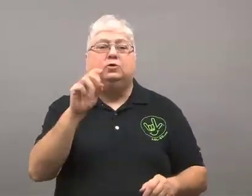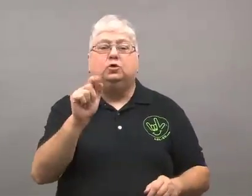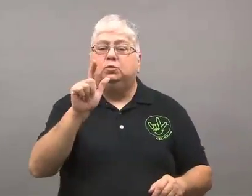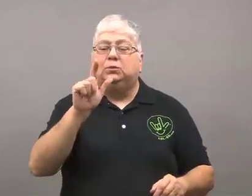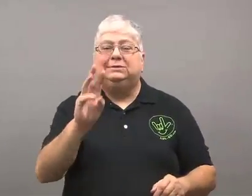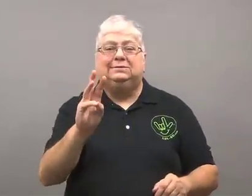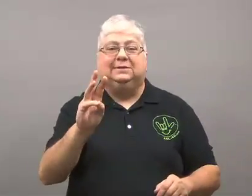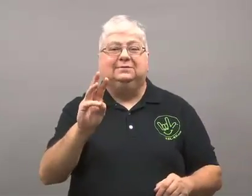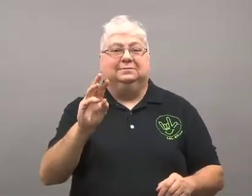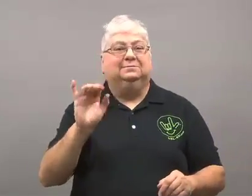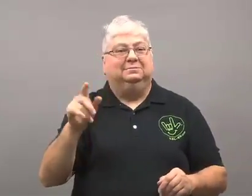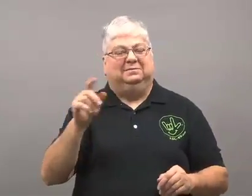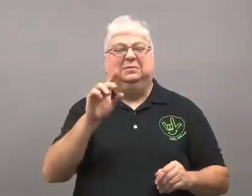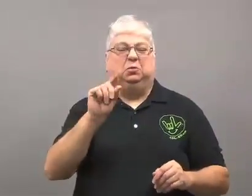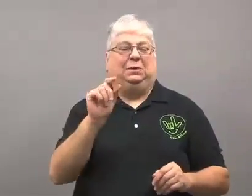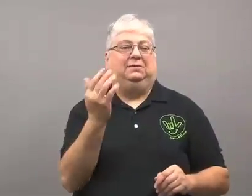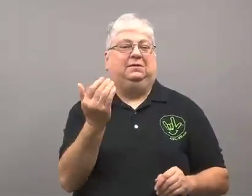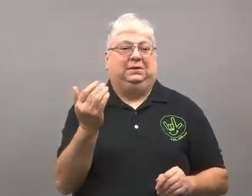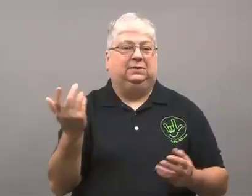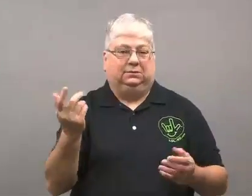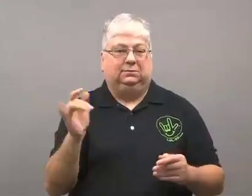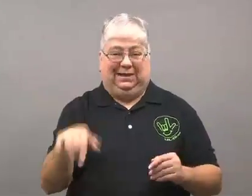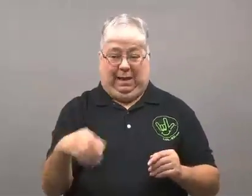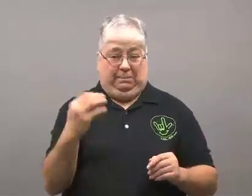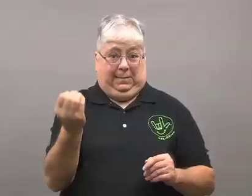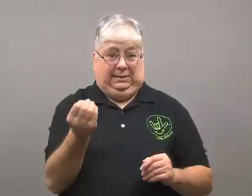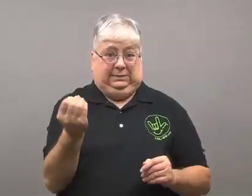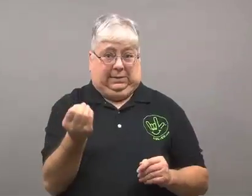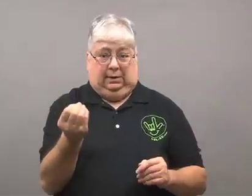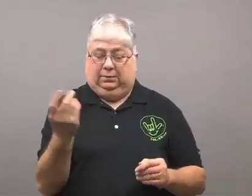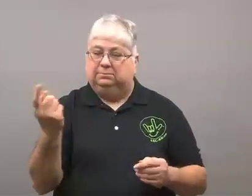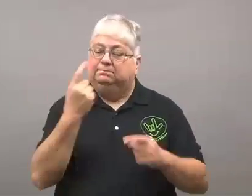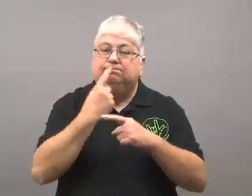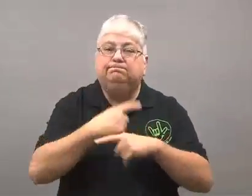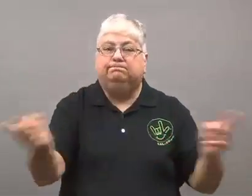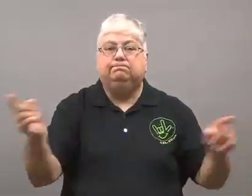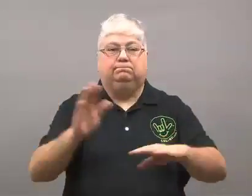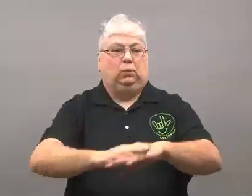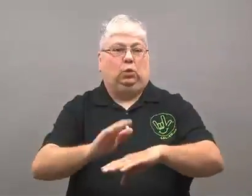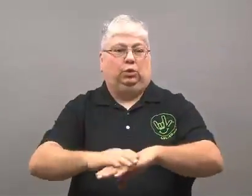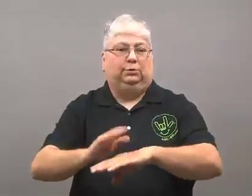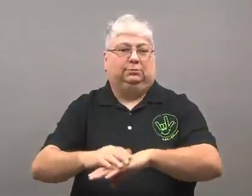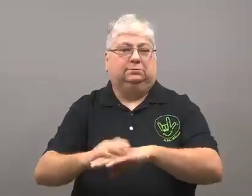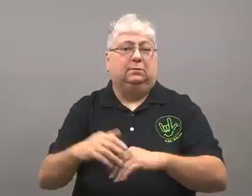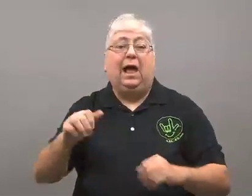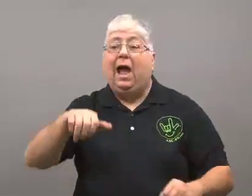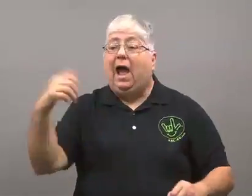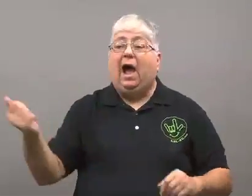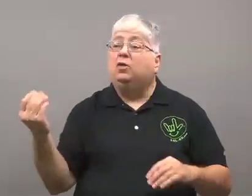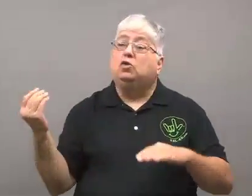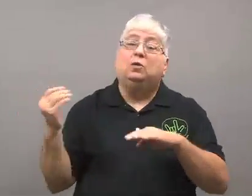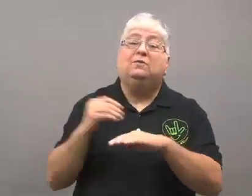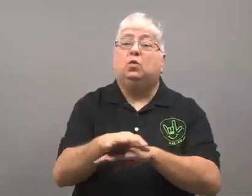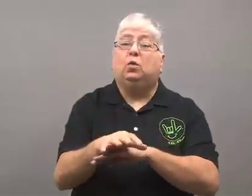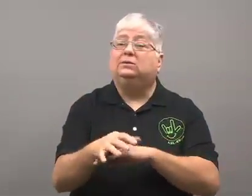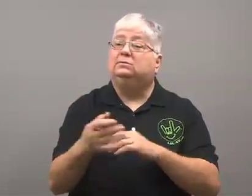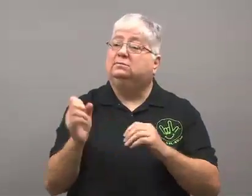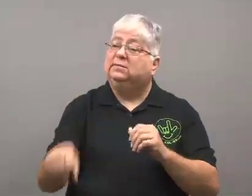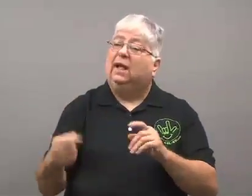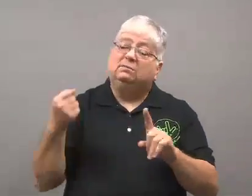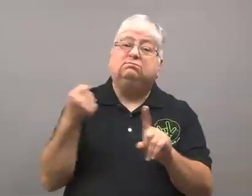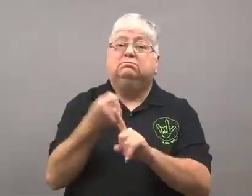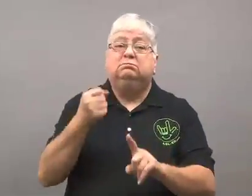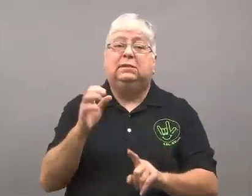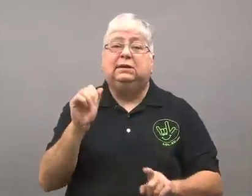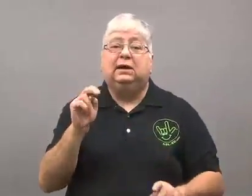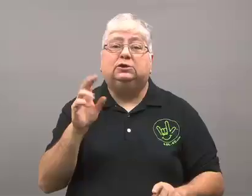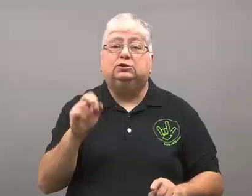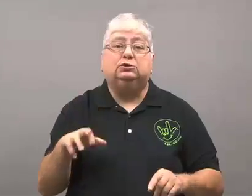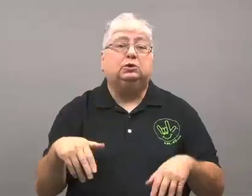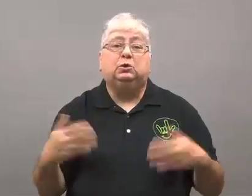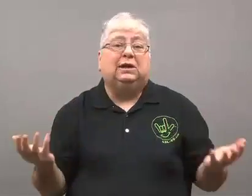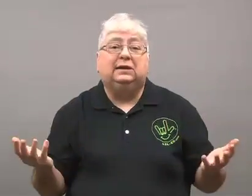October 26, 2015 they issued a warning on other causes for cancer.